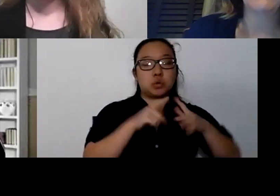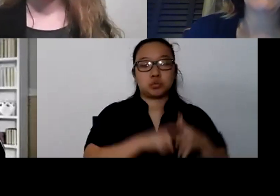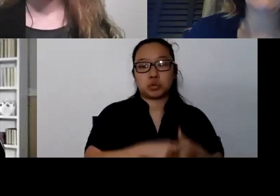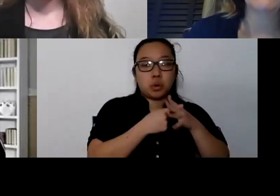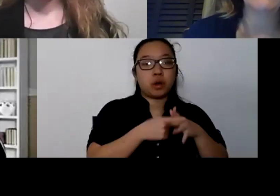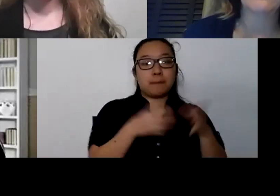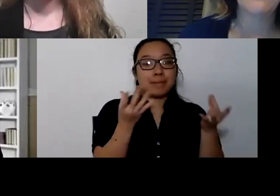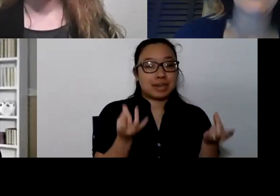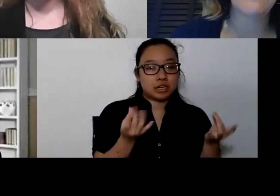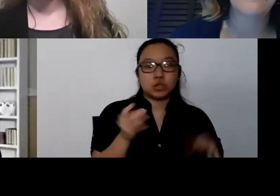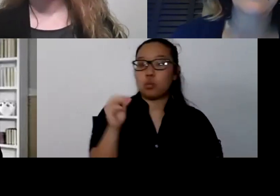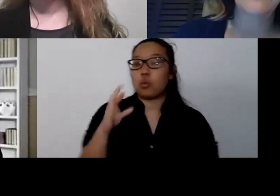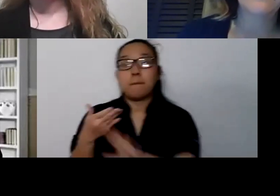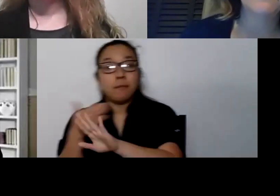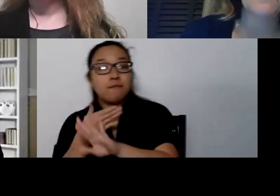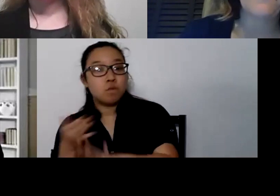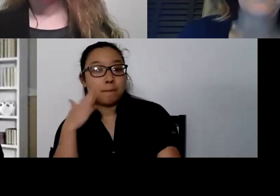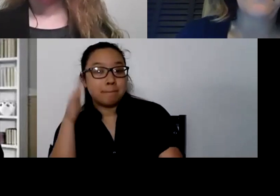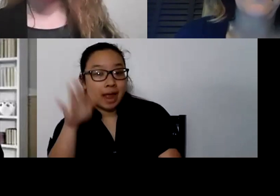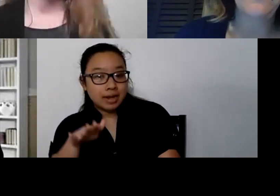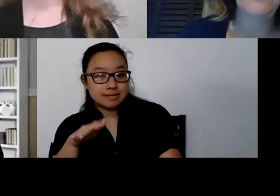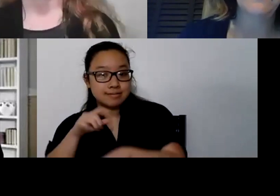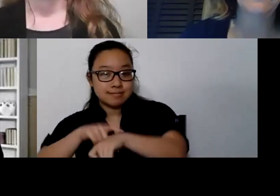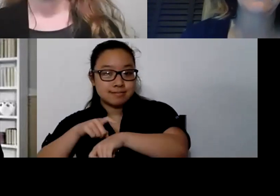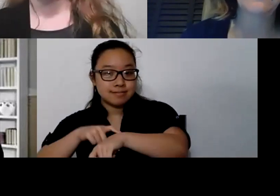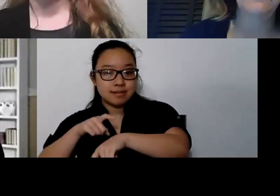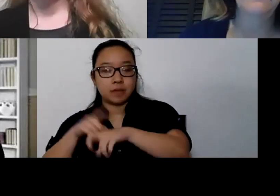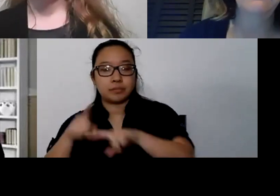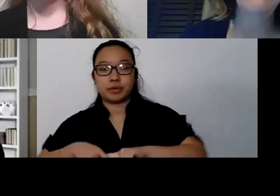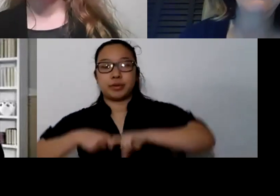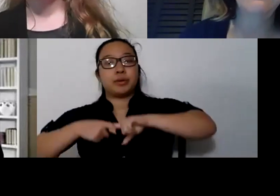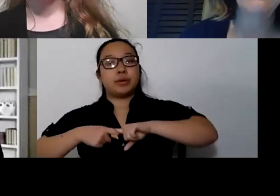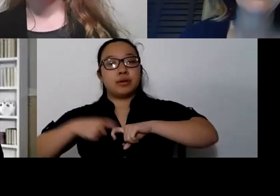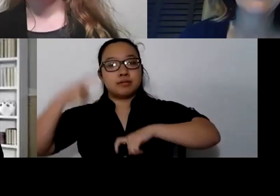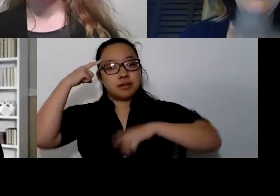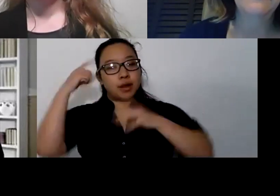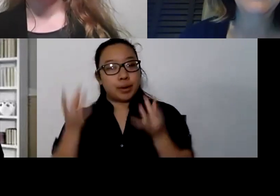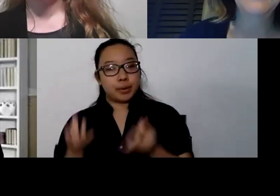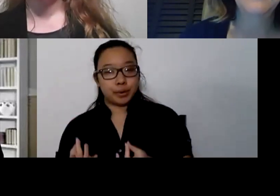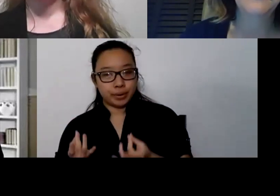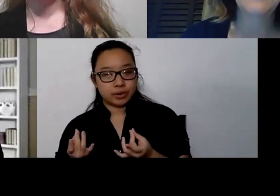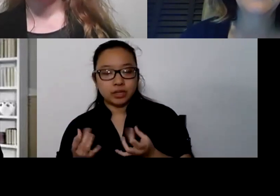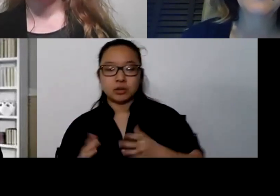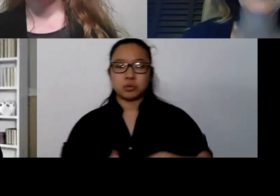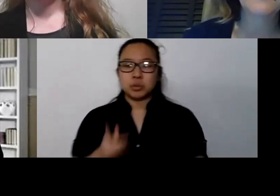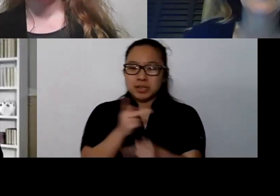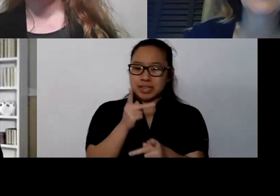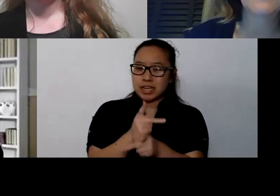put those resiliences into practice and build this core of well-being to help take care of our mental health and wellbeing.